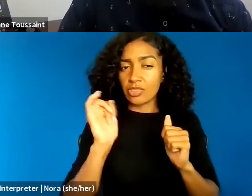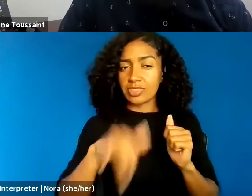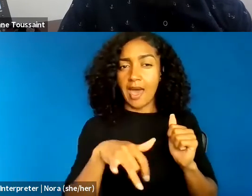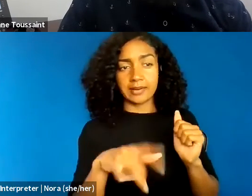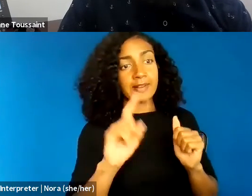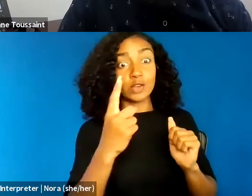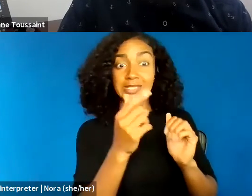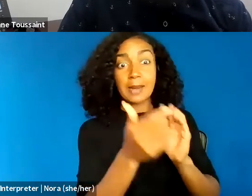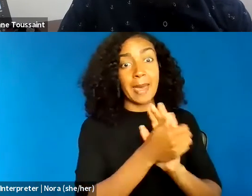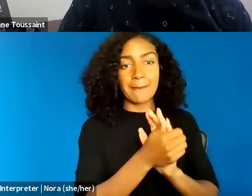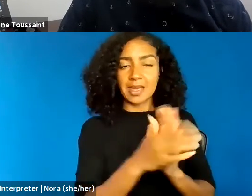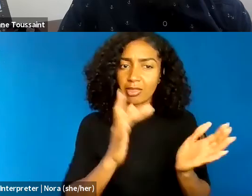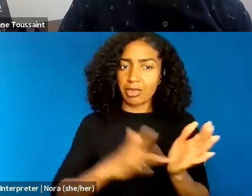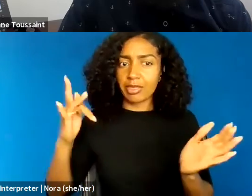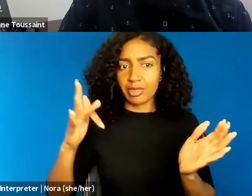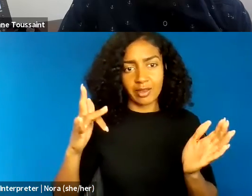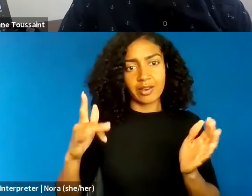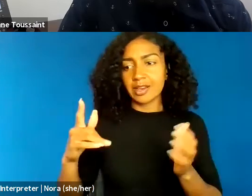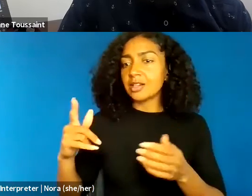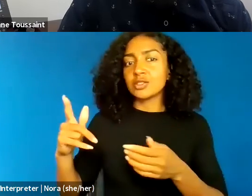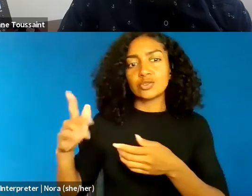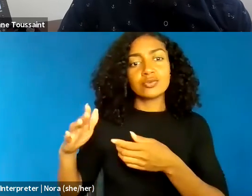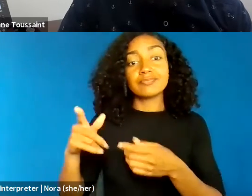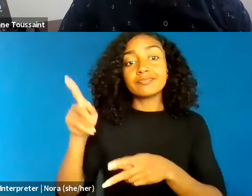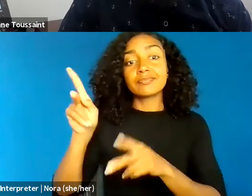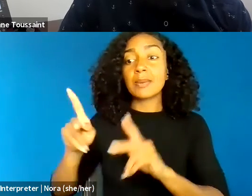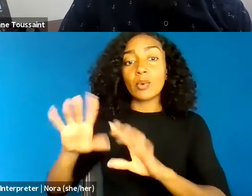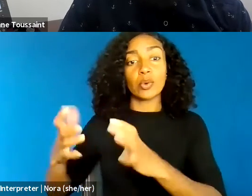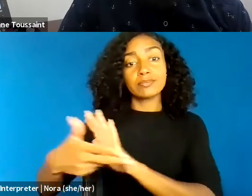on the inability of the recipient of fighting words to restrain themselves from violence,